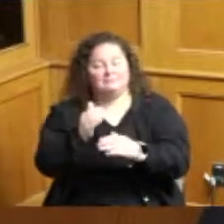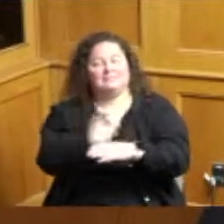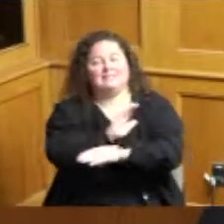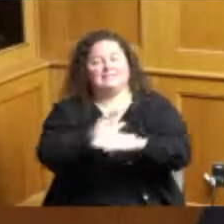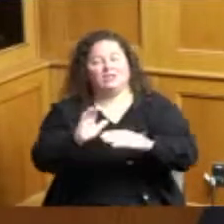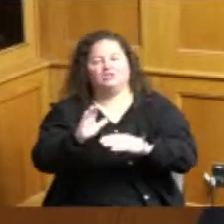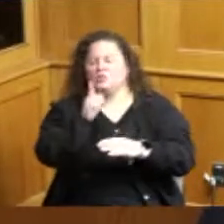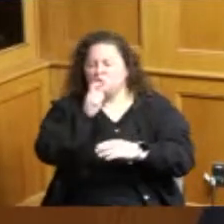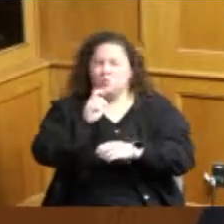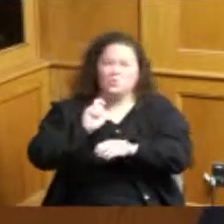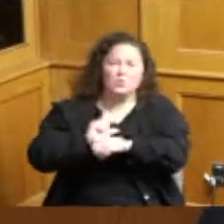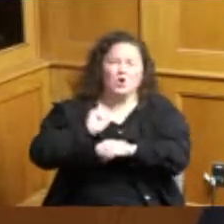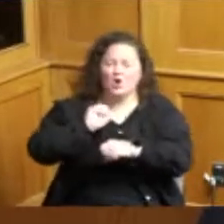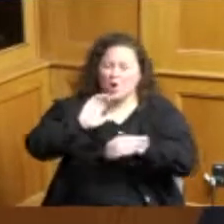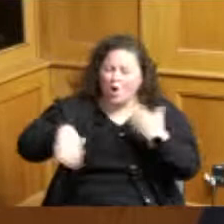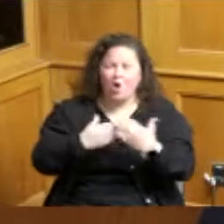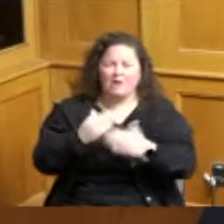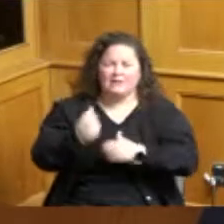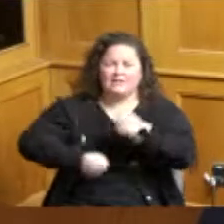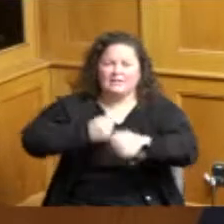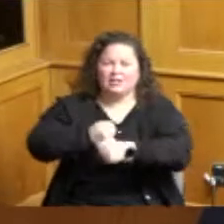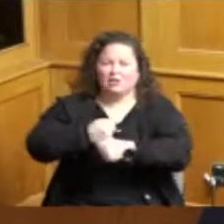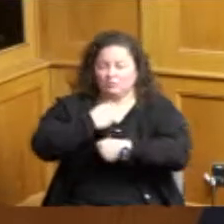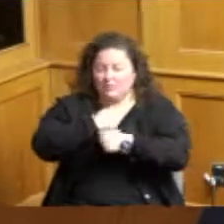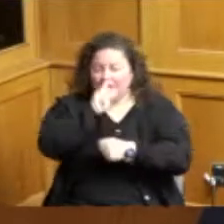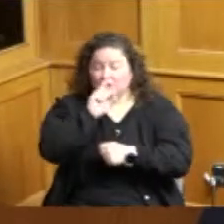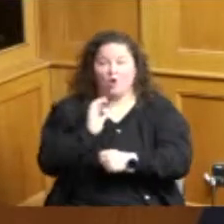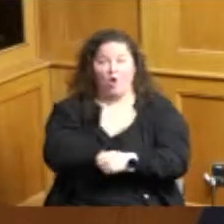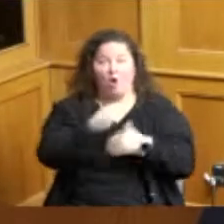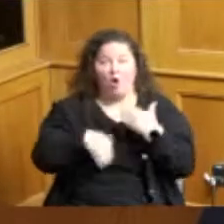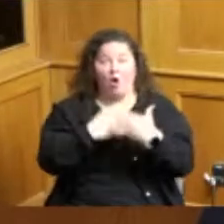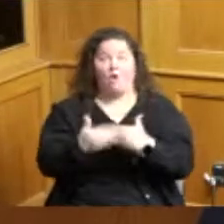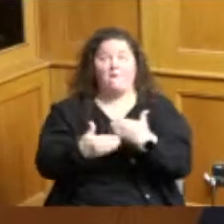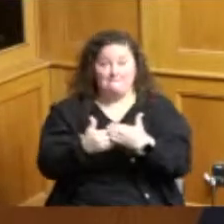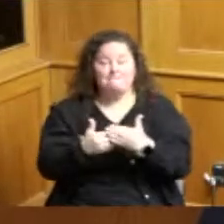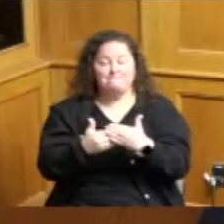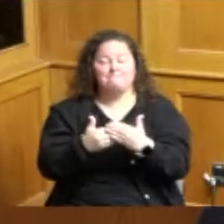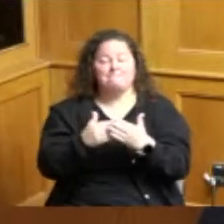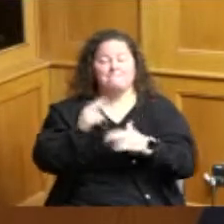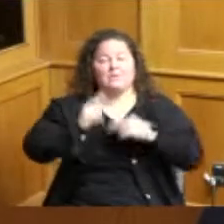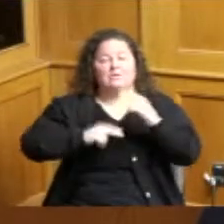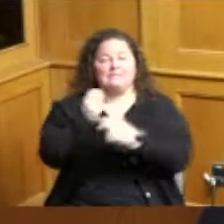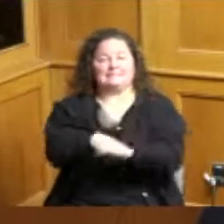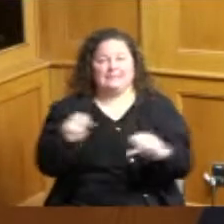construction of buildings and whereas those modern building codes include safeguards to protect the